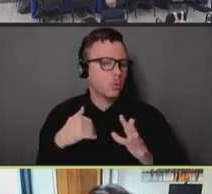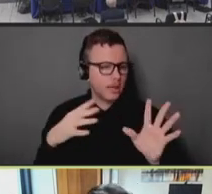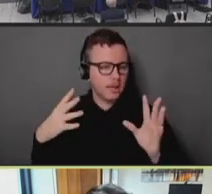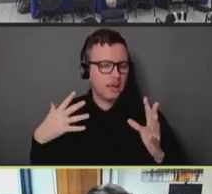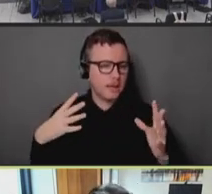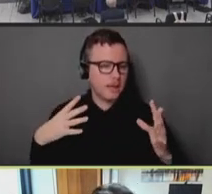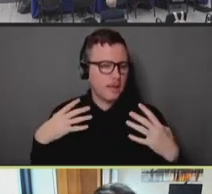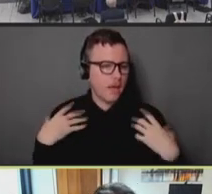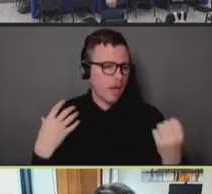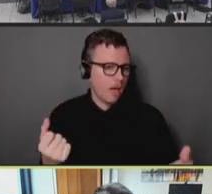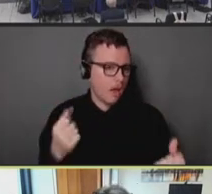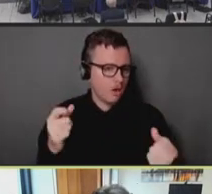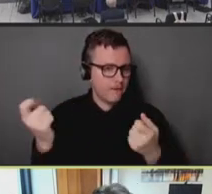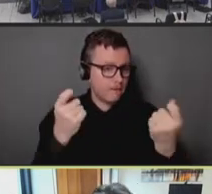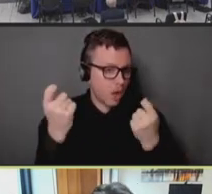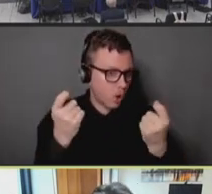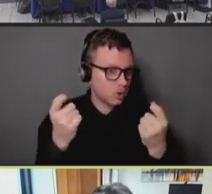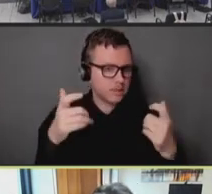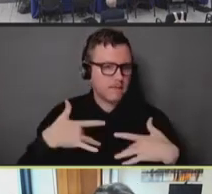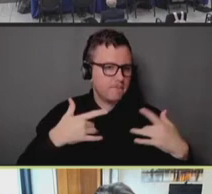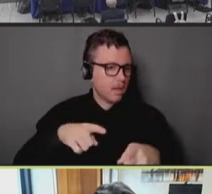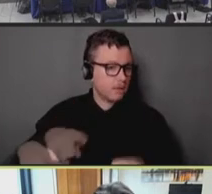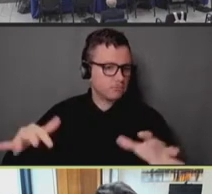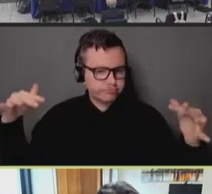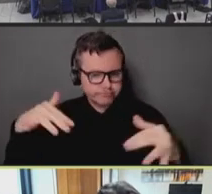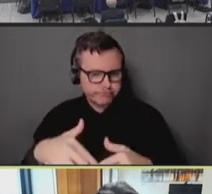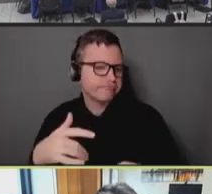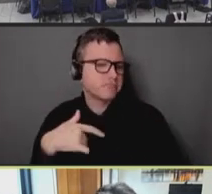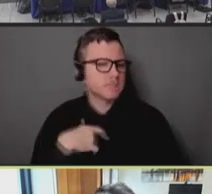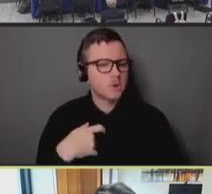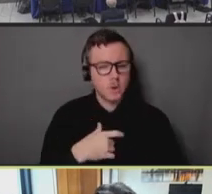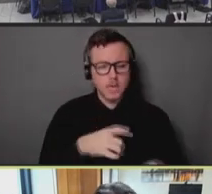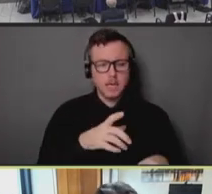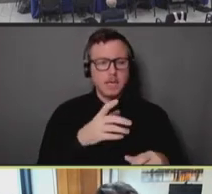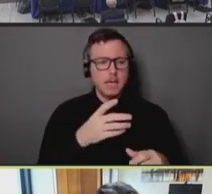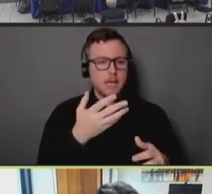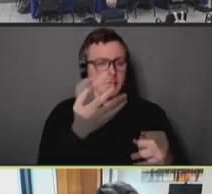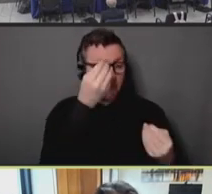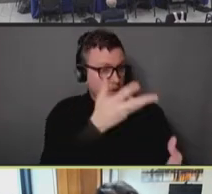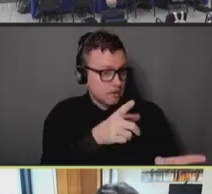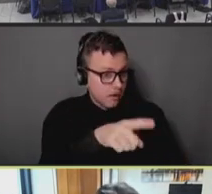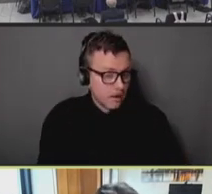with information, and then as vaccine appeared, as testing resources appeared, began connecting them